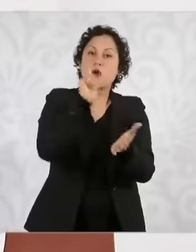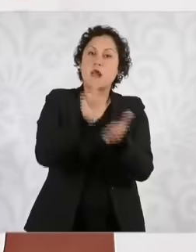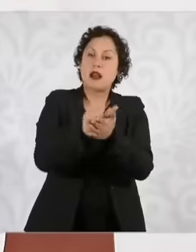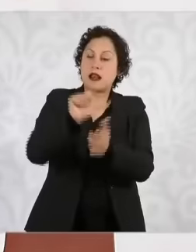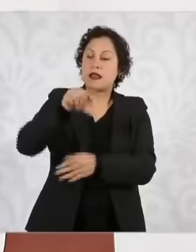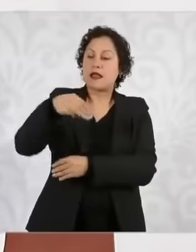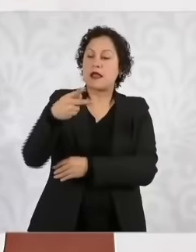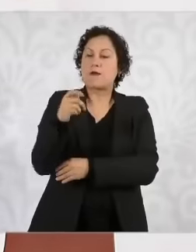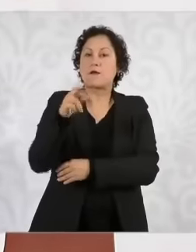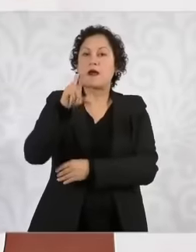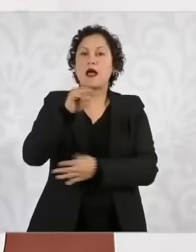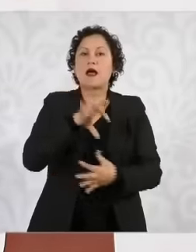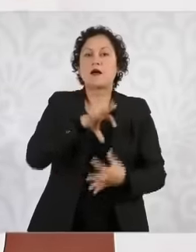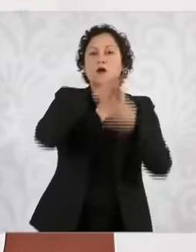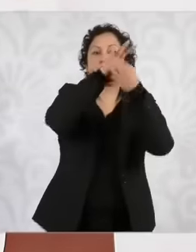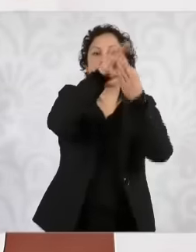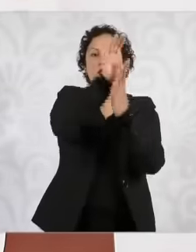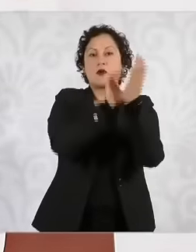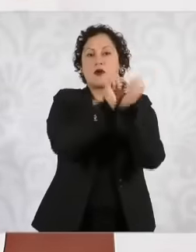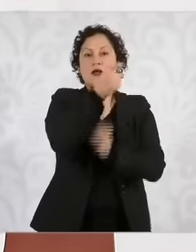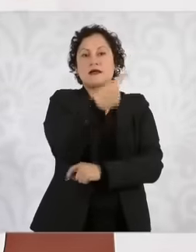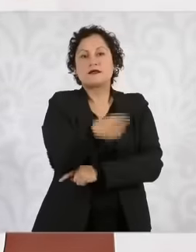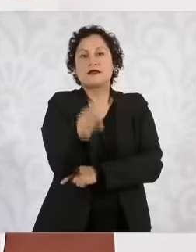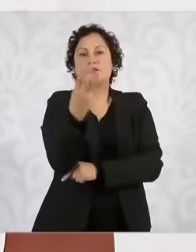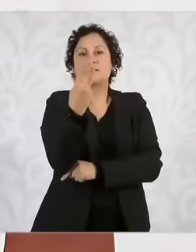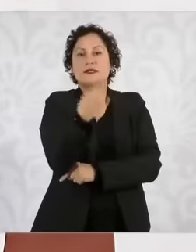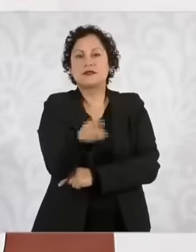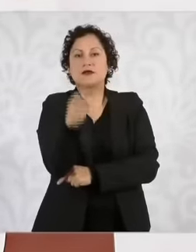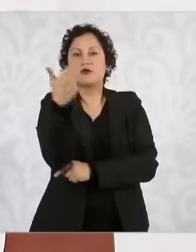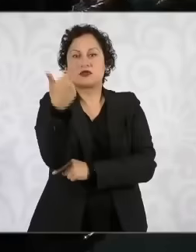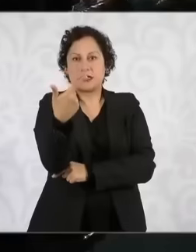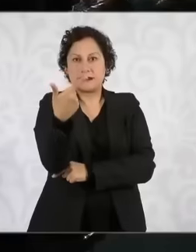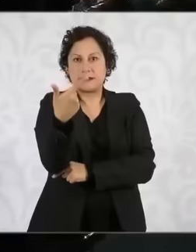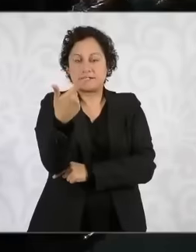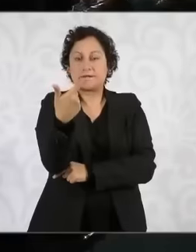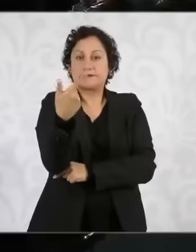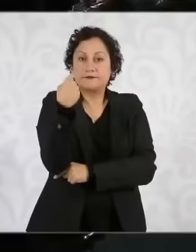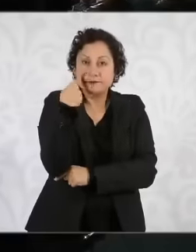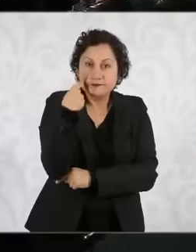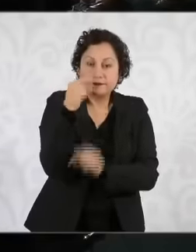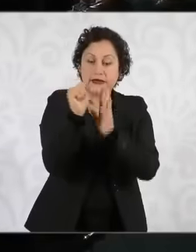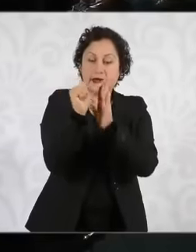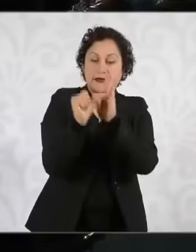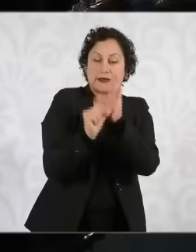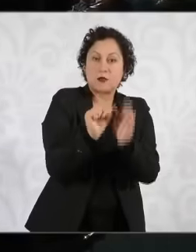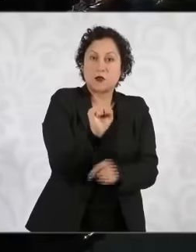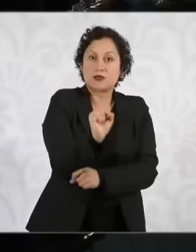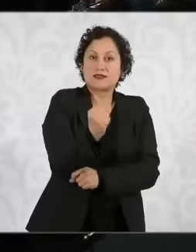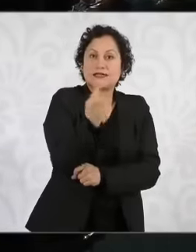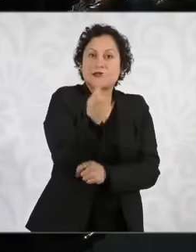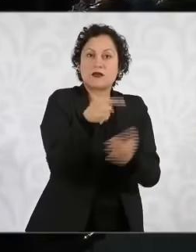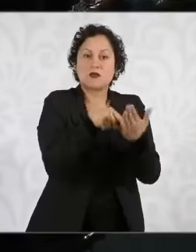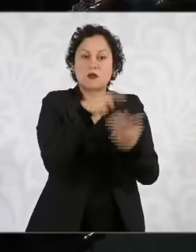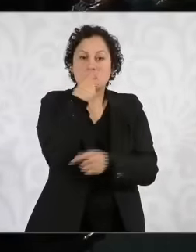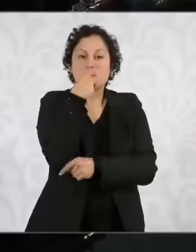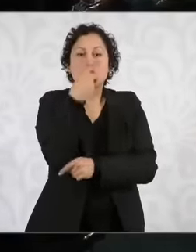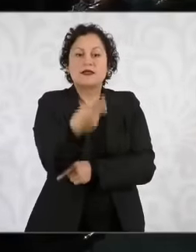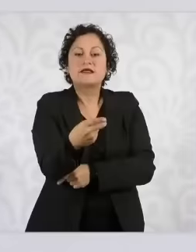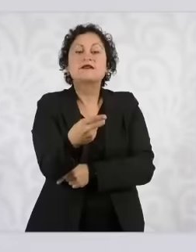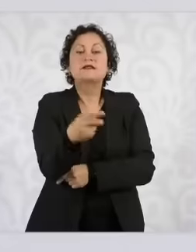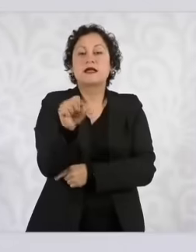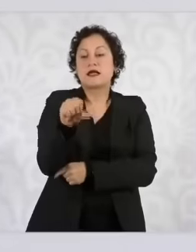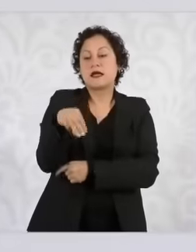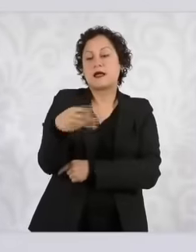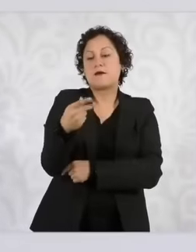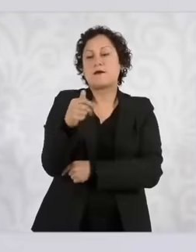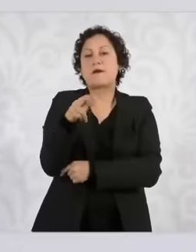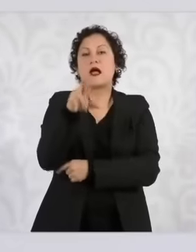103 and 107 of the Constitution article 61 the amparo trial is inadmissible two points